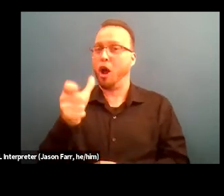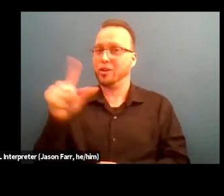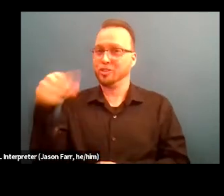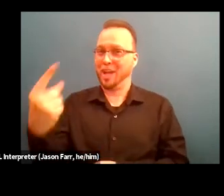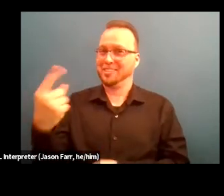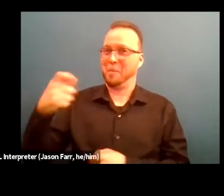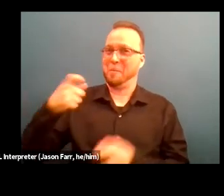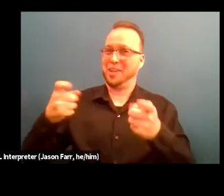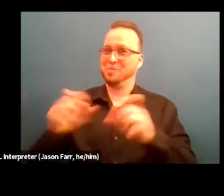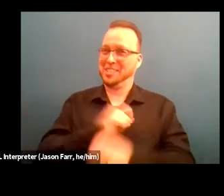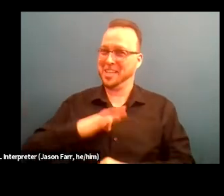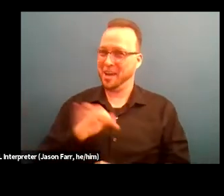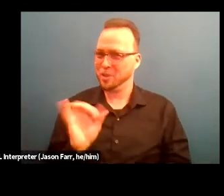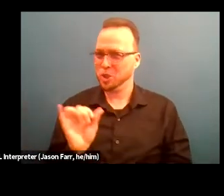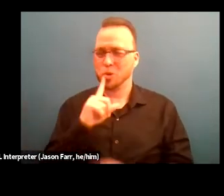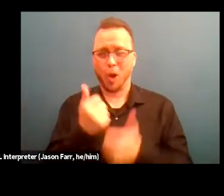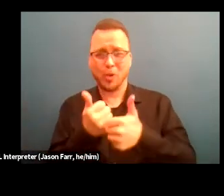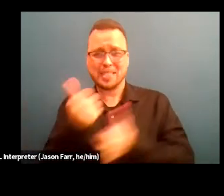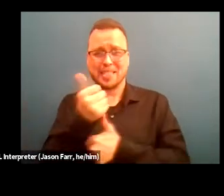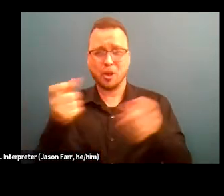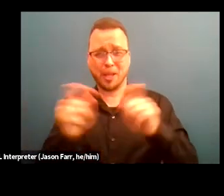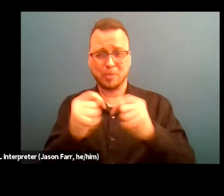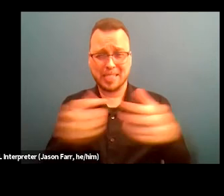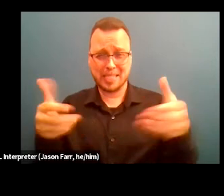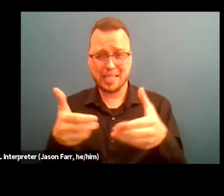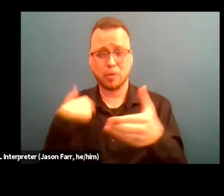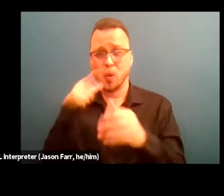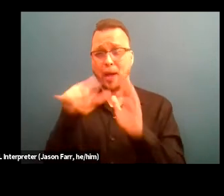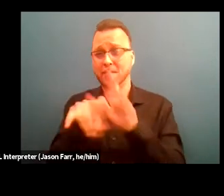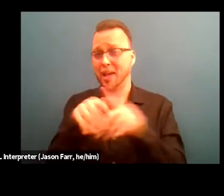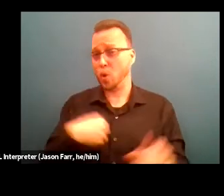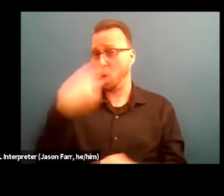So our senior management that identified as white dropped down to 47%,